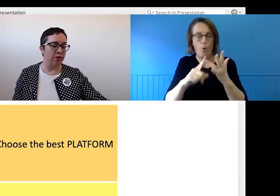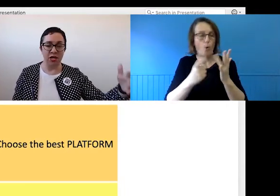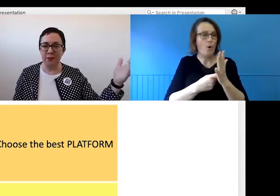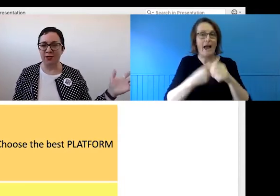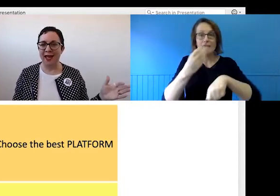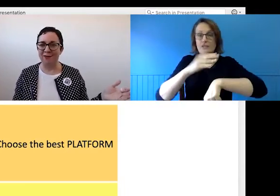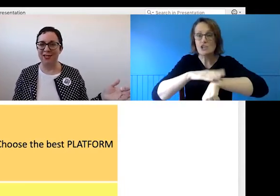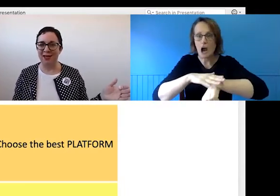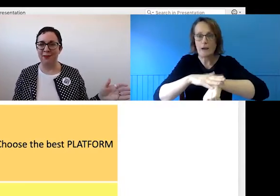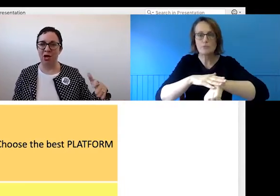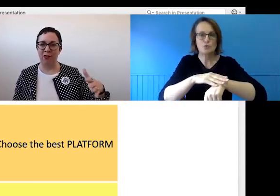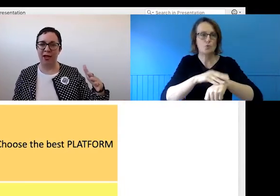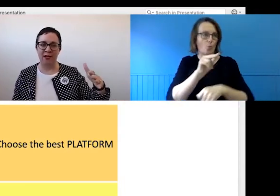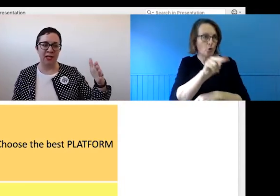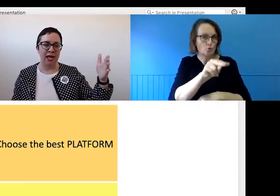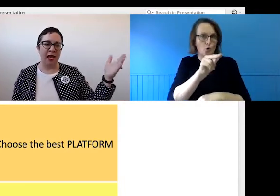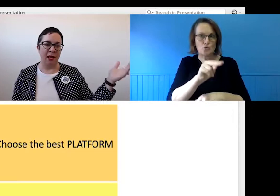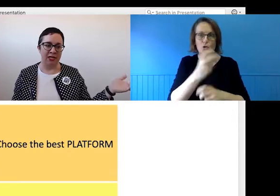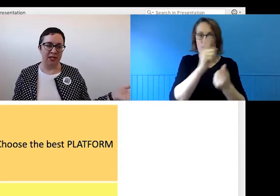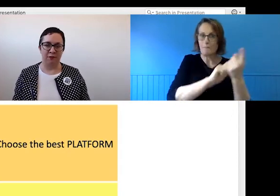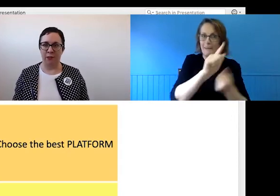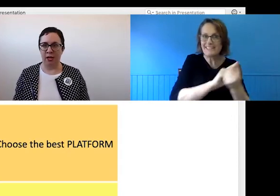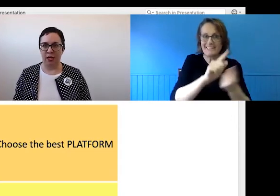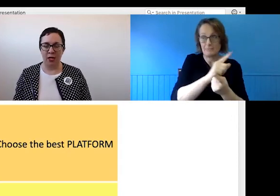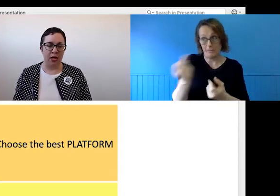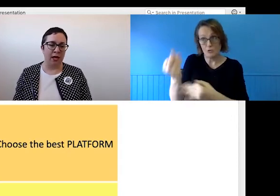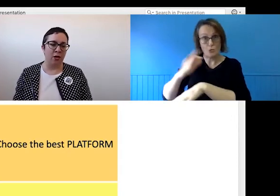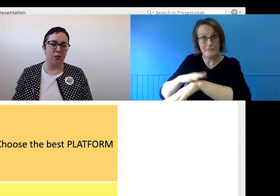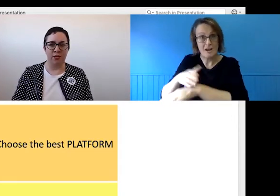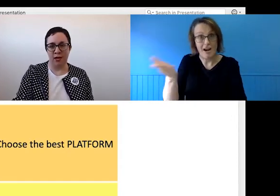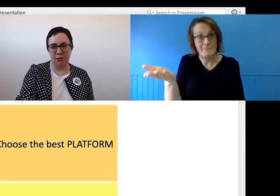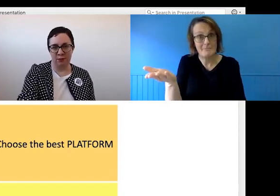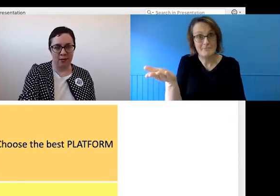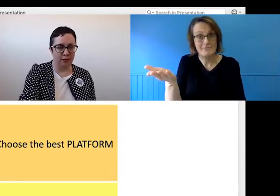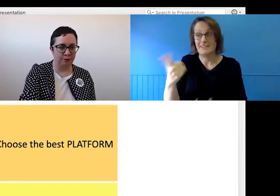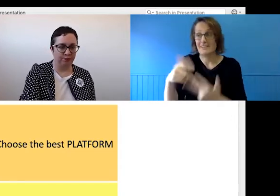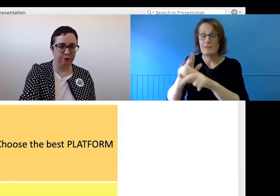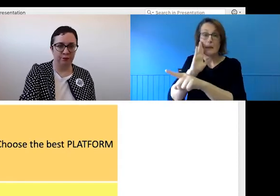chairperson have the time to go around and update everybody who want able to be there.